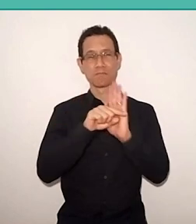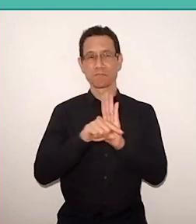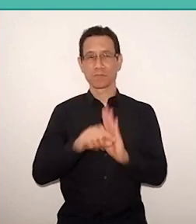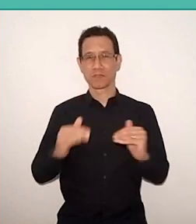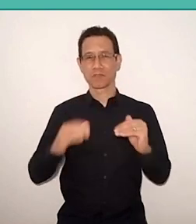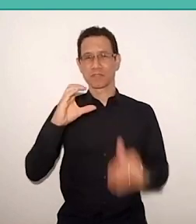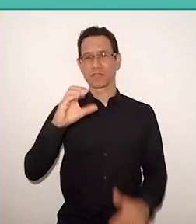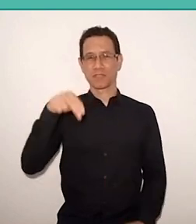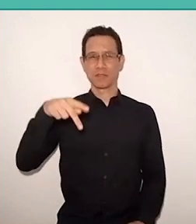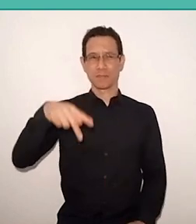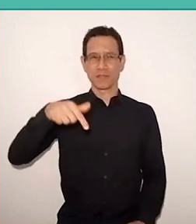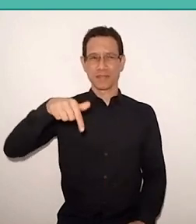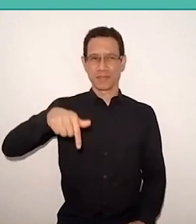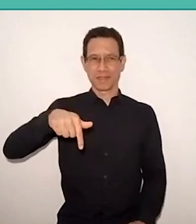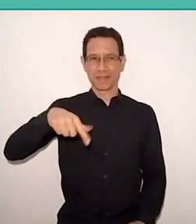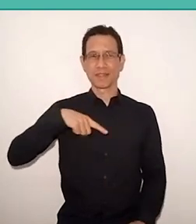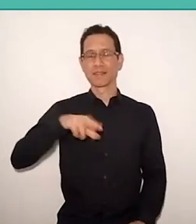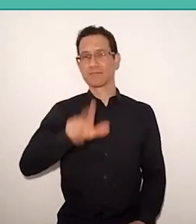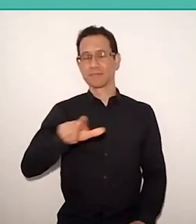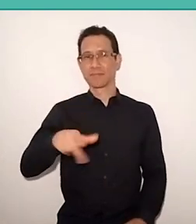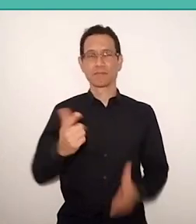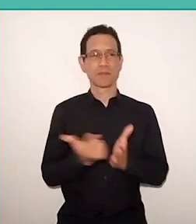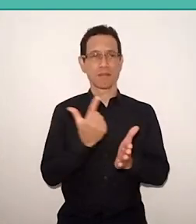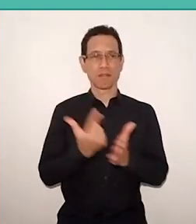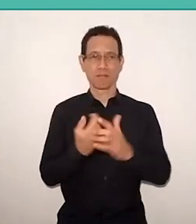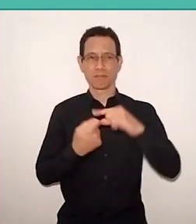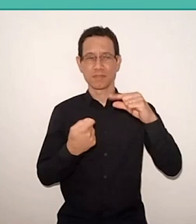and author of several books and articles on public policies,